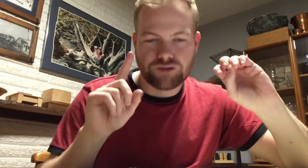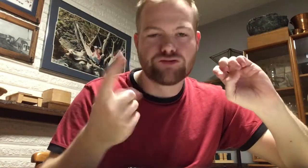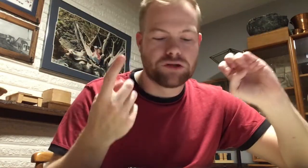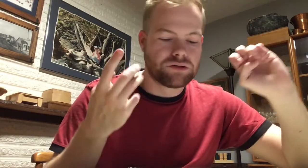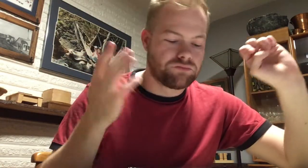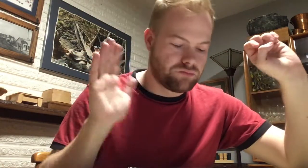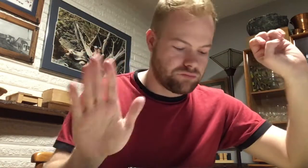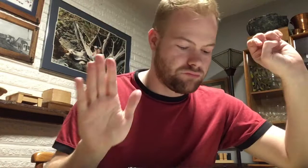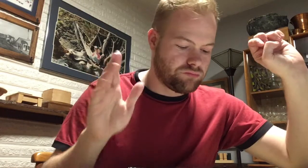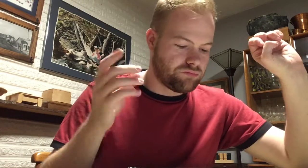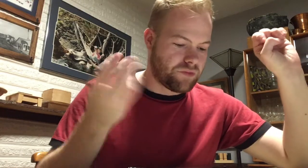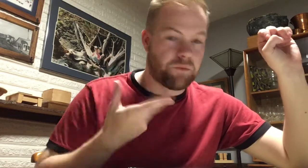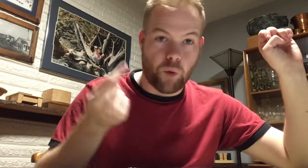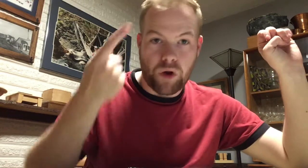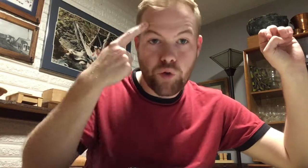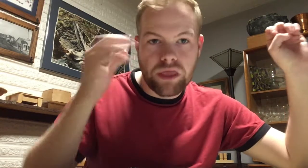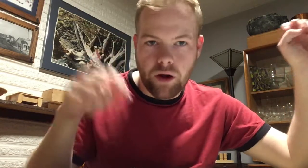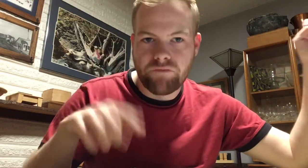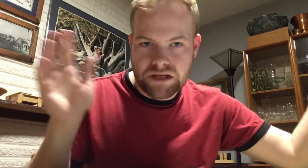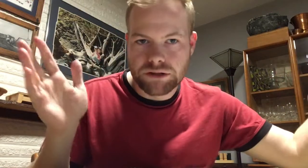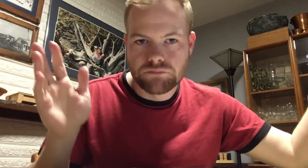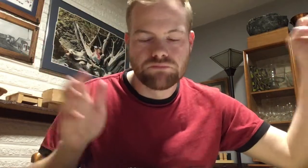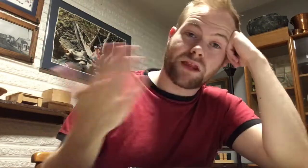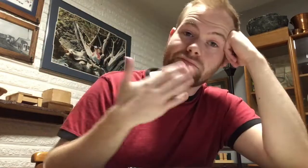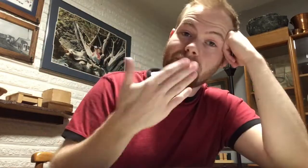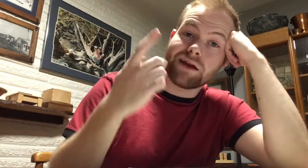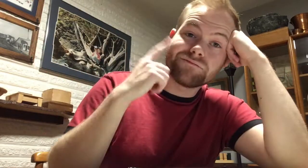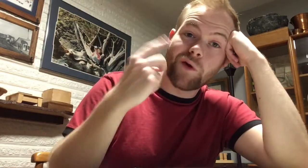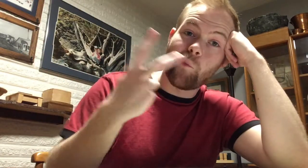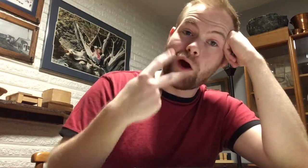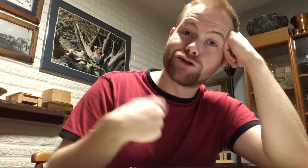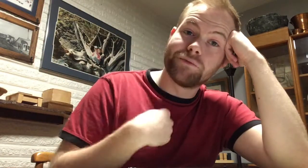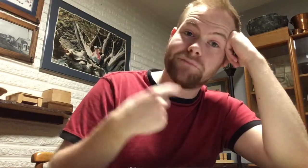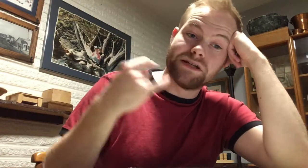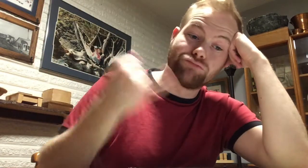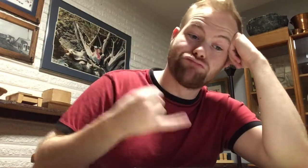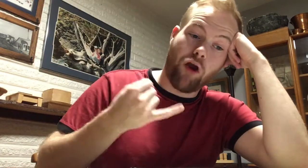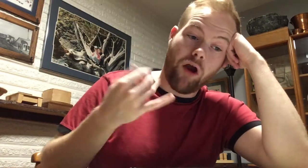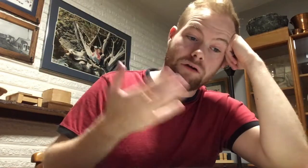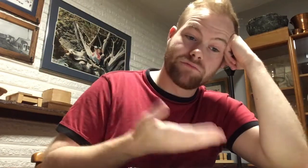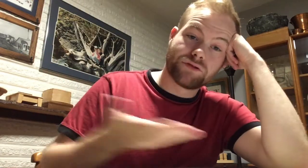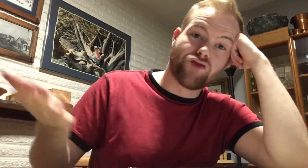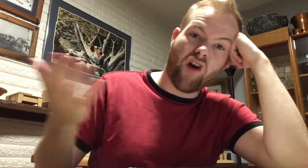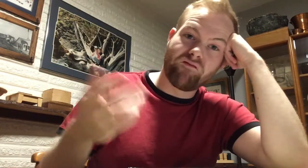Just let me know what you think of this. Thanks for watching me draw stuff.